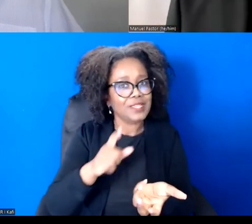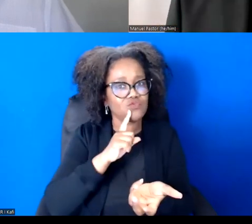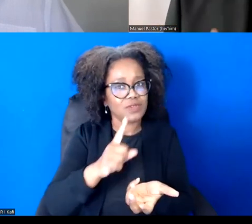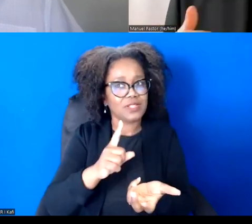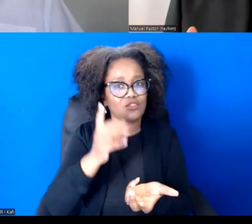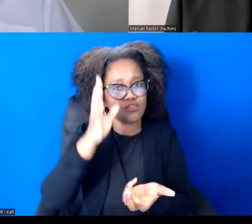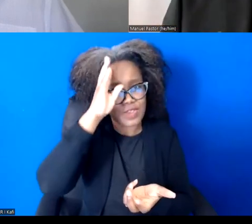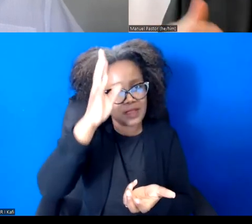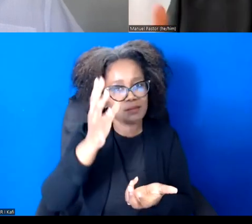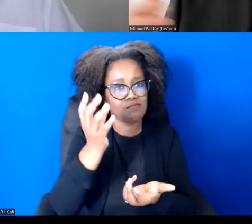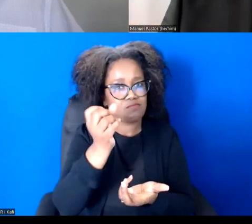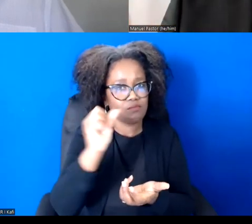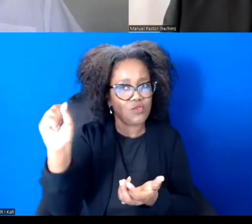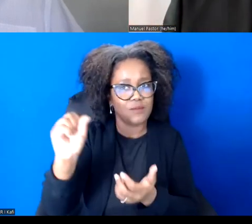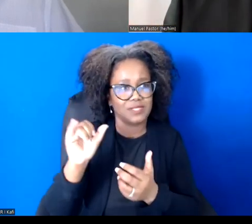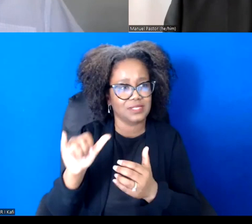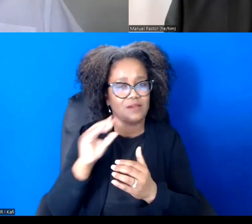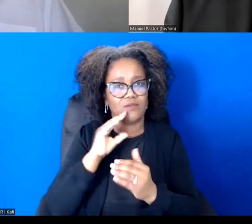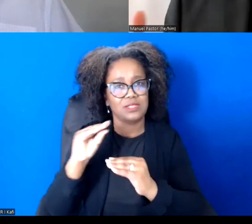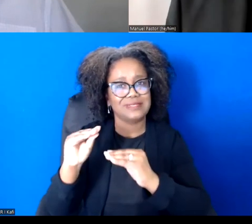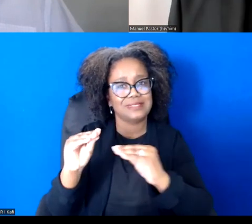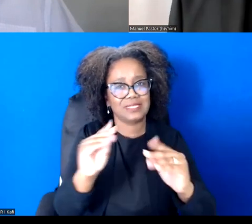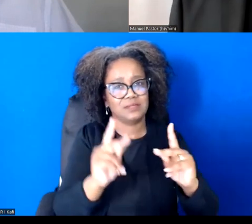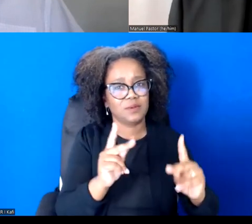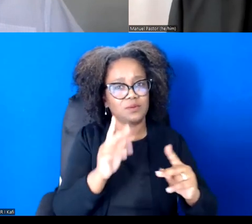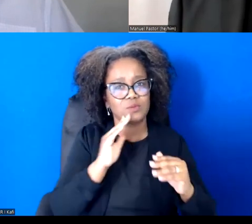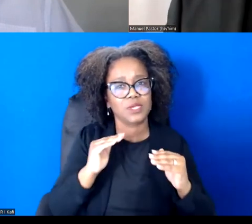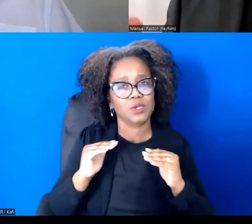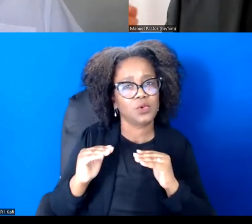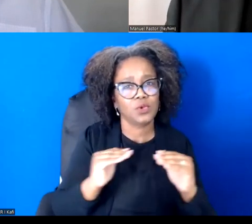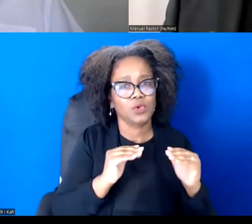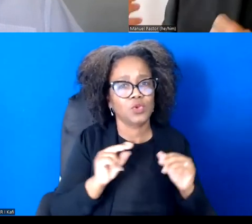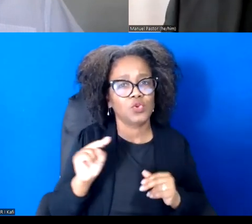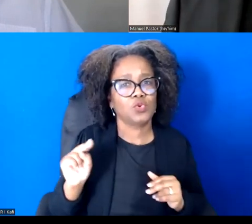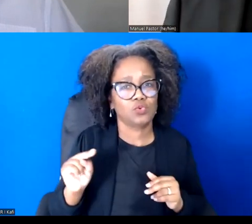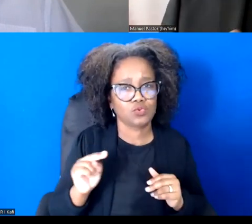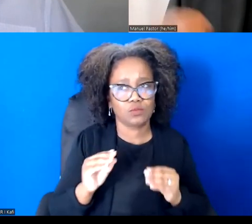They help us to bridge between groups. They help us to make other people's struggles.